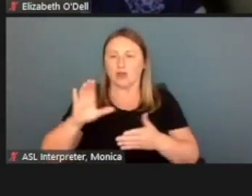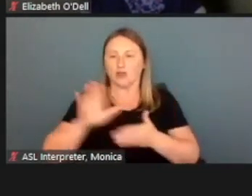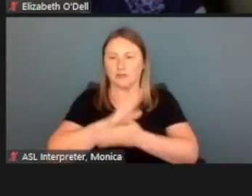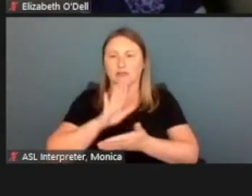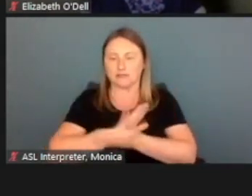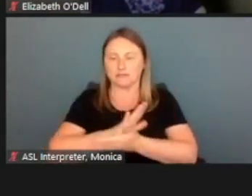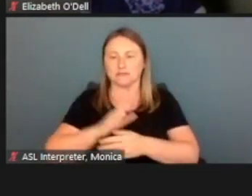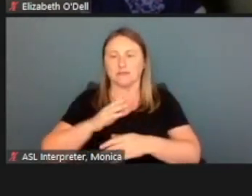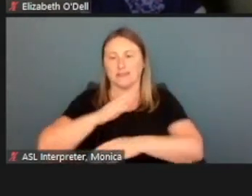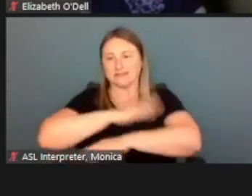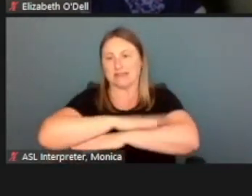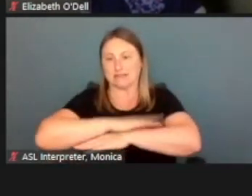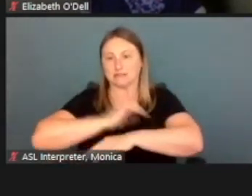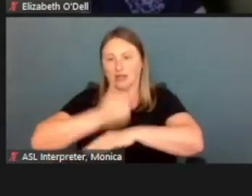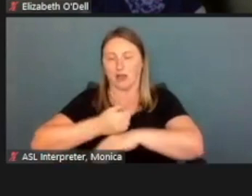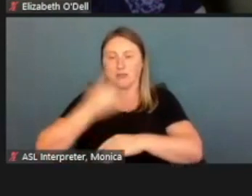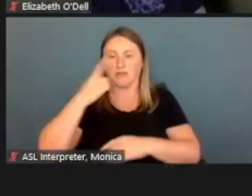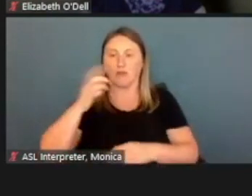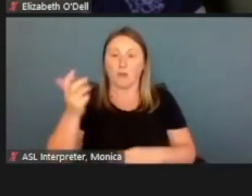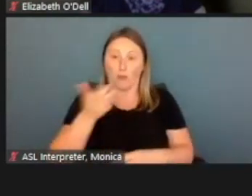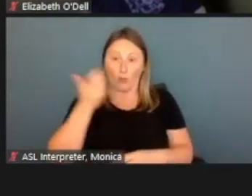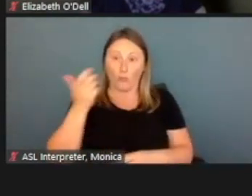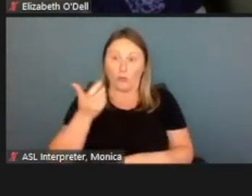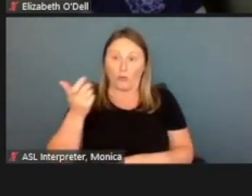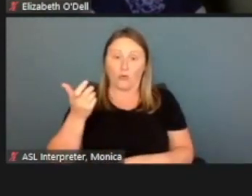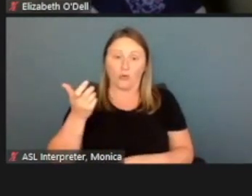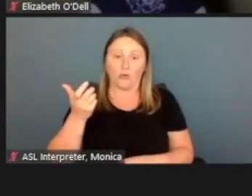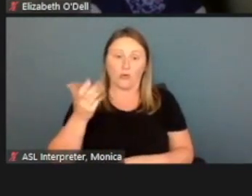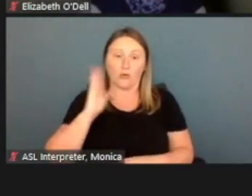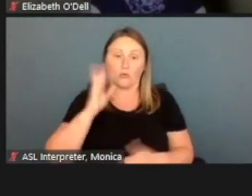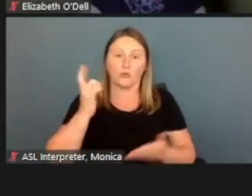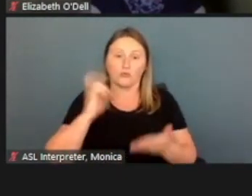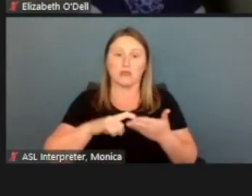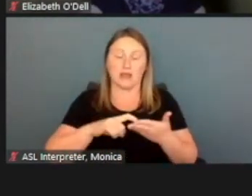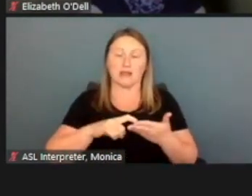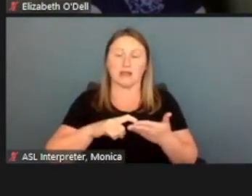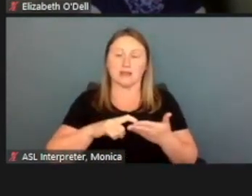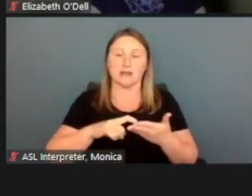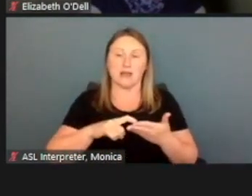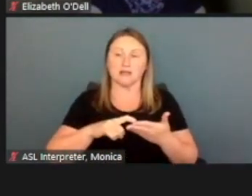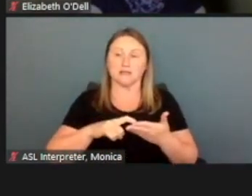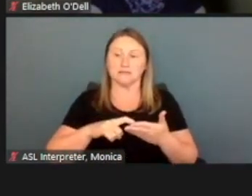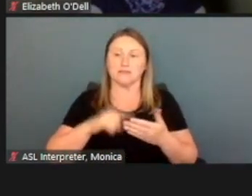On a mobile device, it'll recognize that it's a mobile browser.